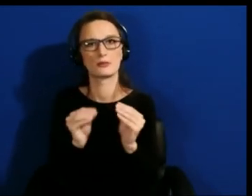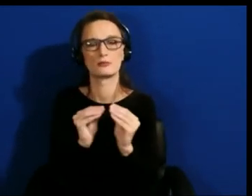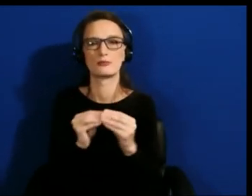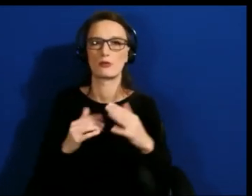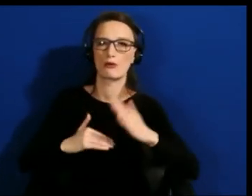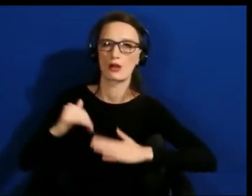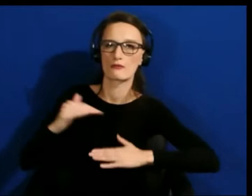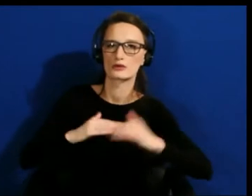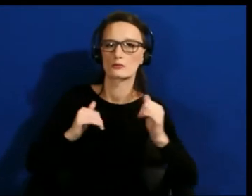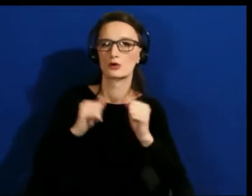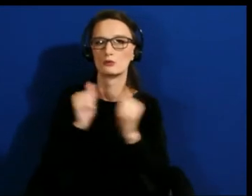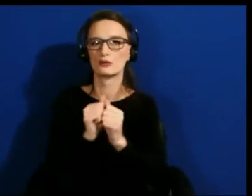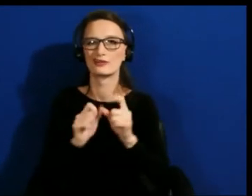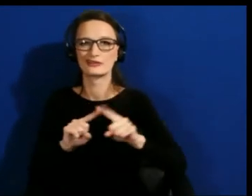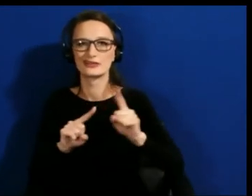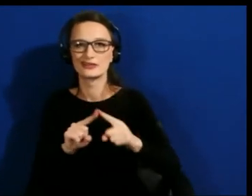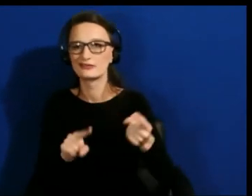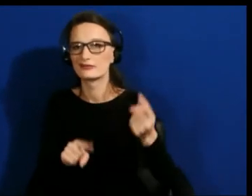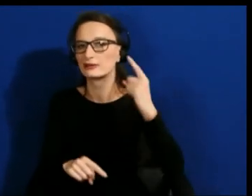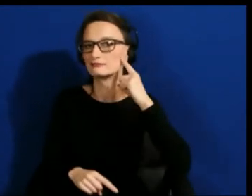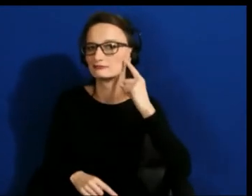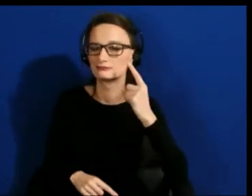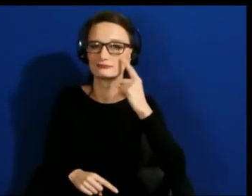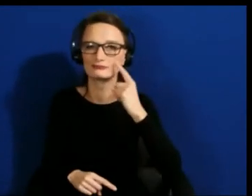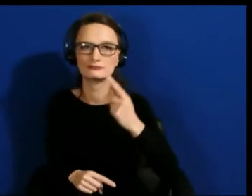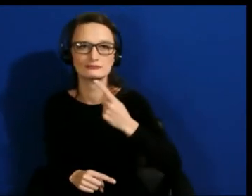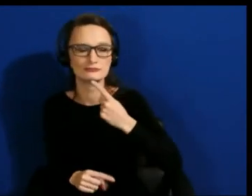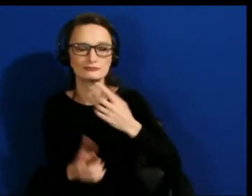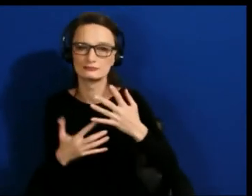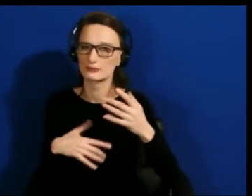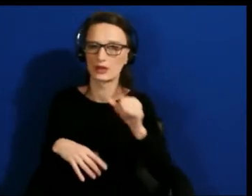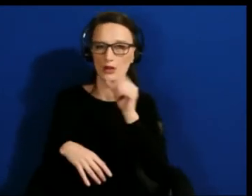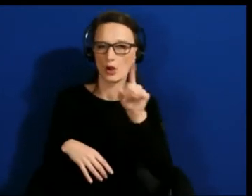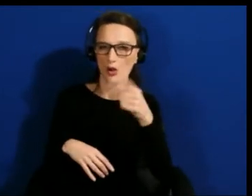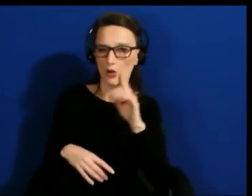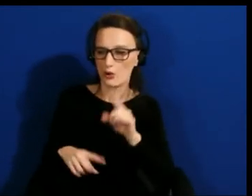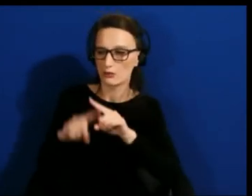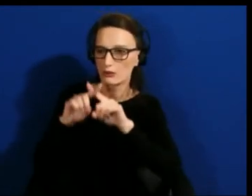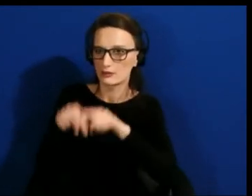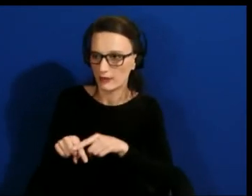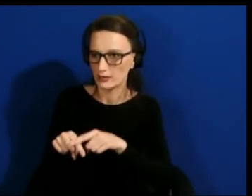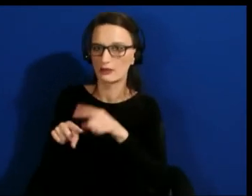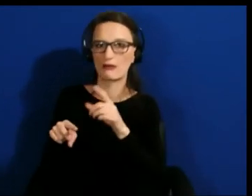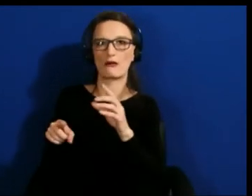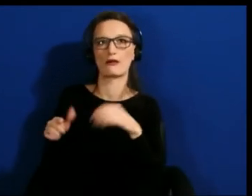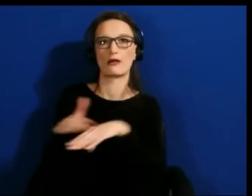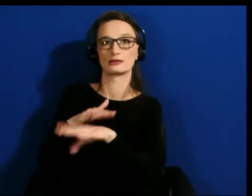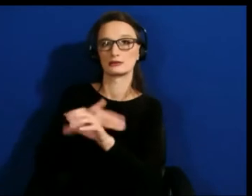Not just relying on the accessibility perspective but hold off on that and do the research based